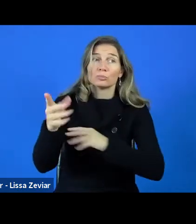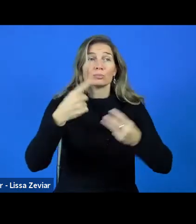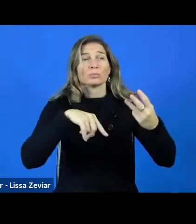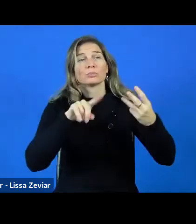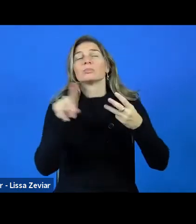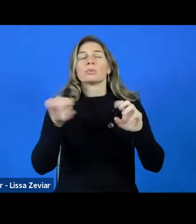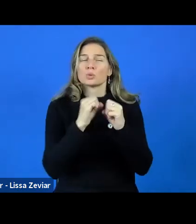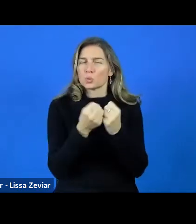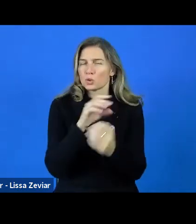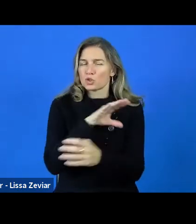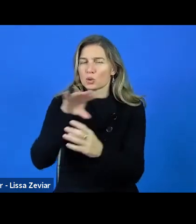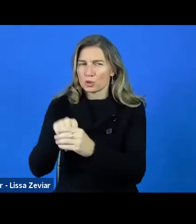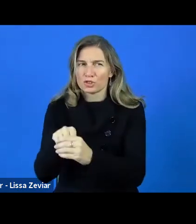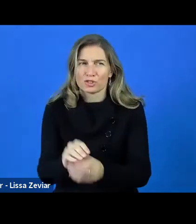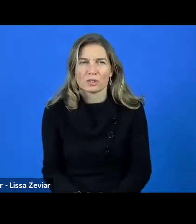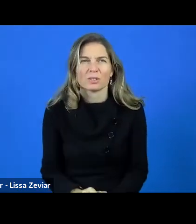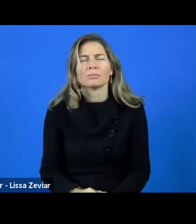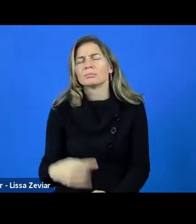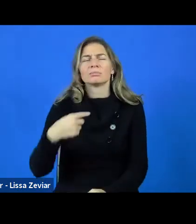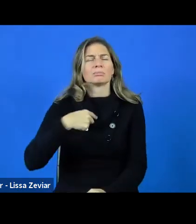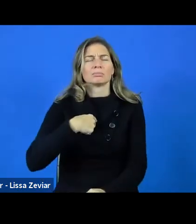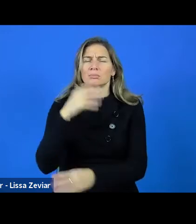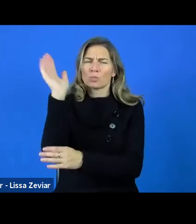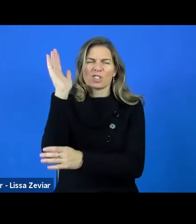I will just present you the funding streams